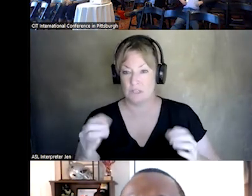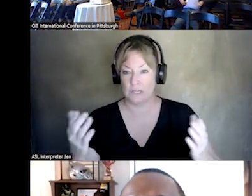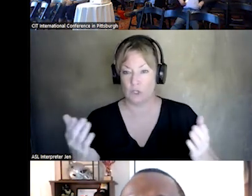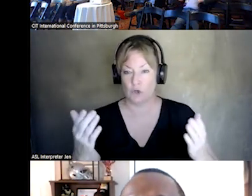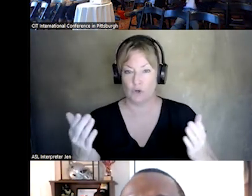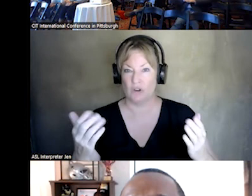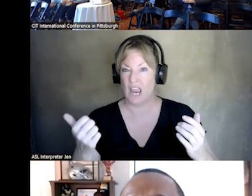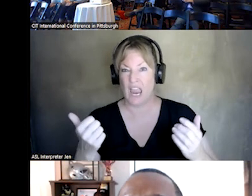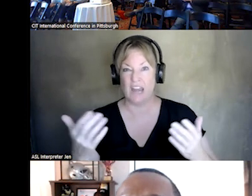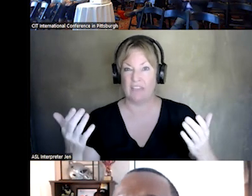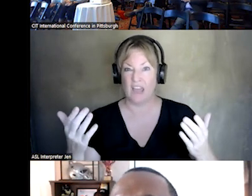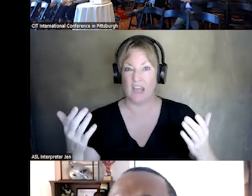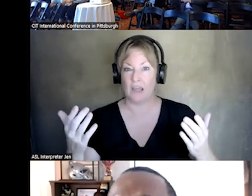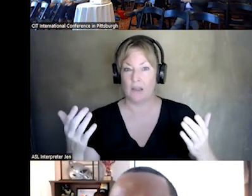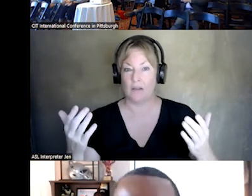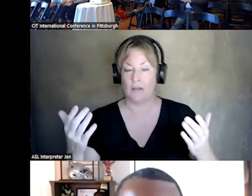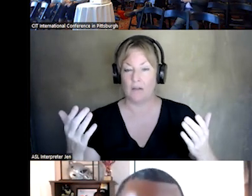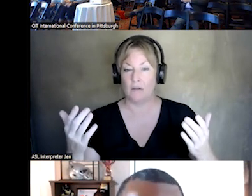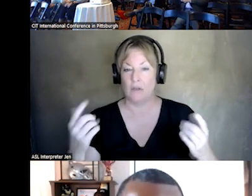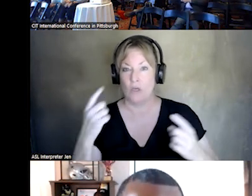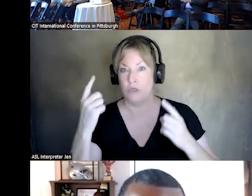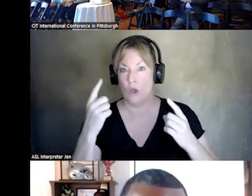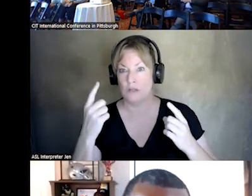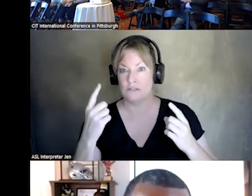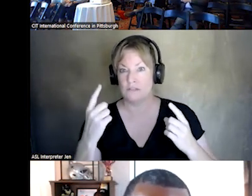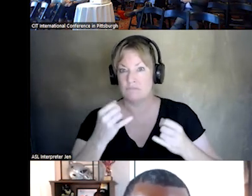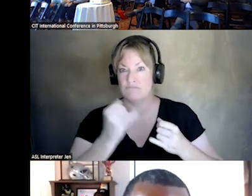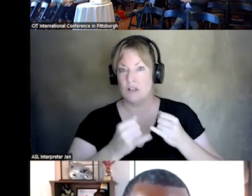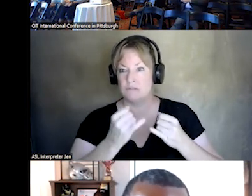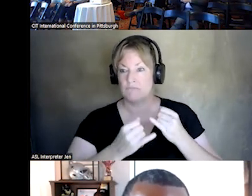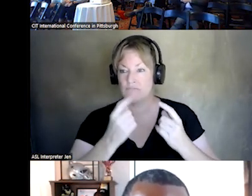IS ANYTHING THAT WE, THAT, THAT ANY, THOUGHTS YOU WANT TO LEAVE US WITH. WE WOULD BE MORE THAN